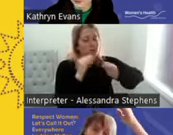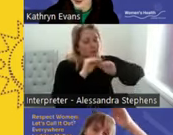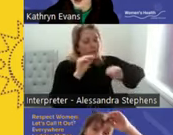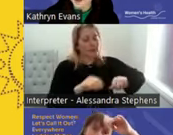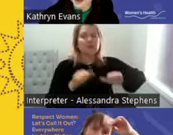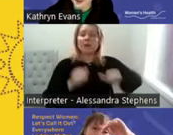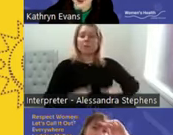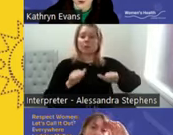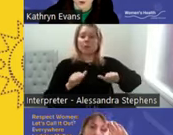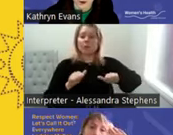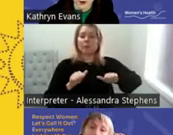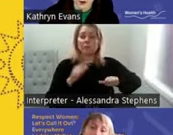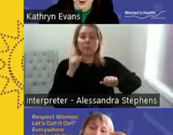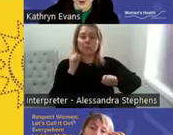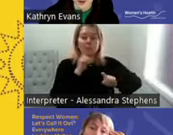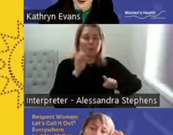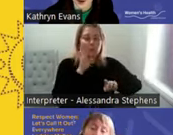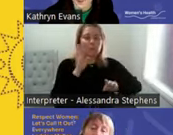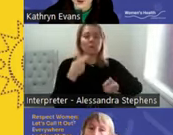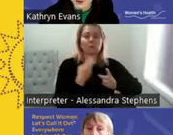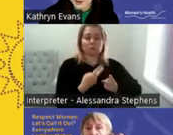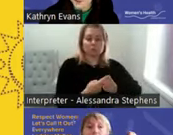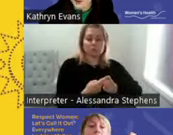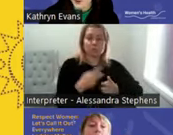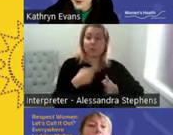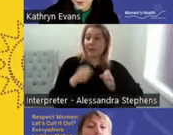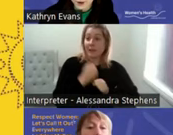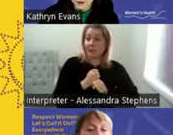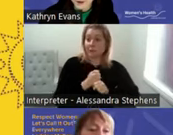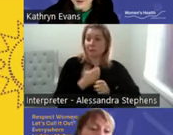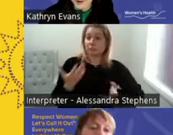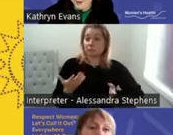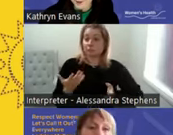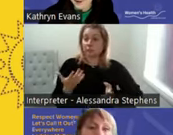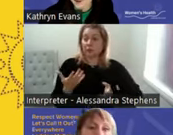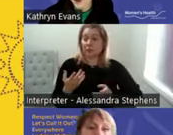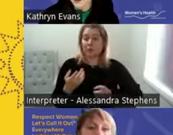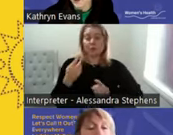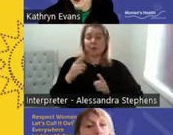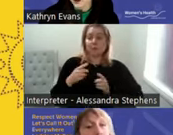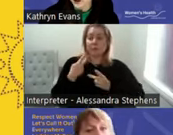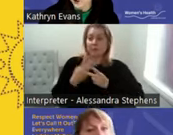An example of what we heard. A body positive sex positive integrated health